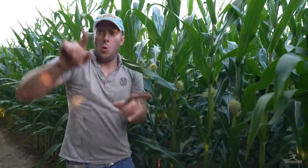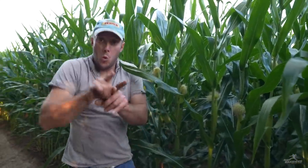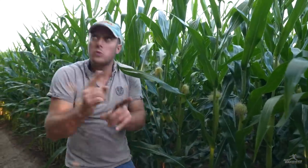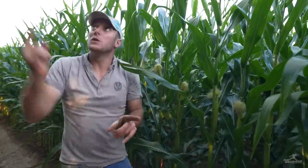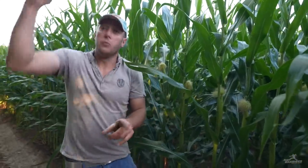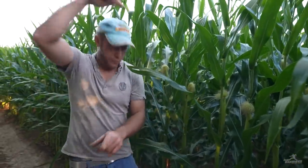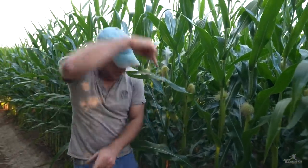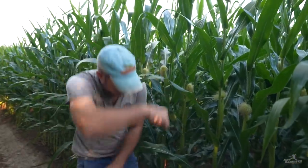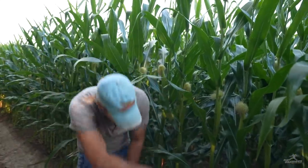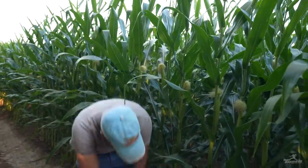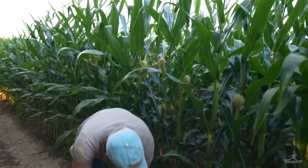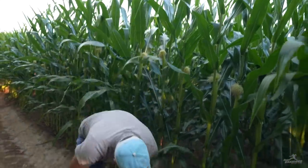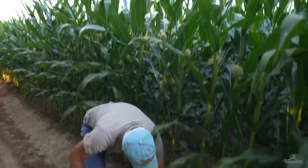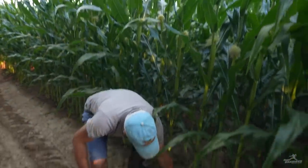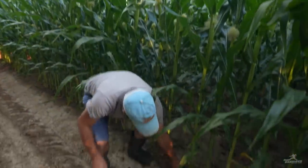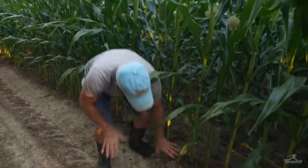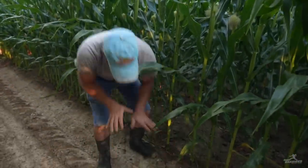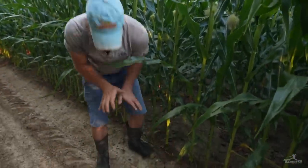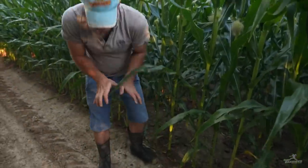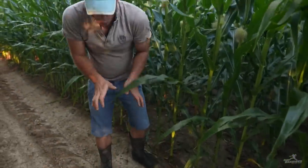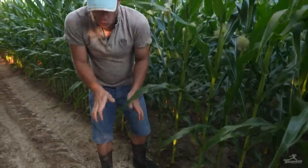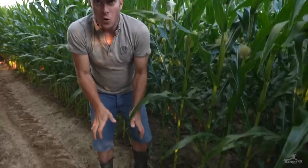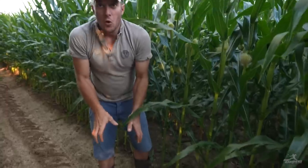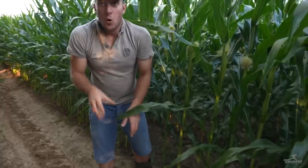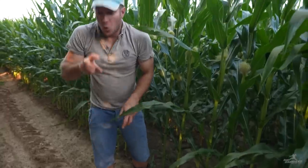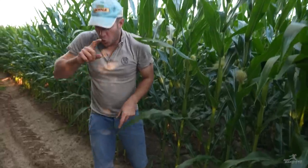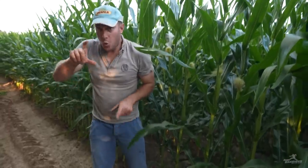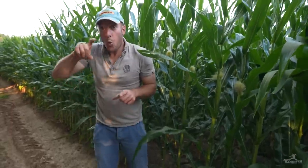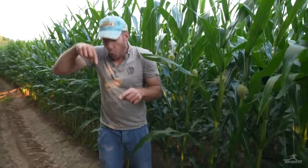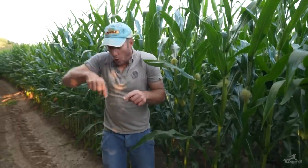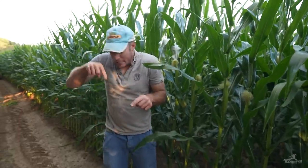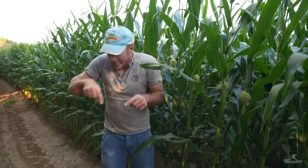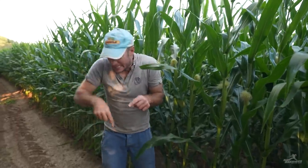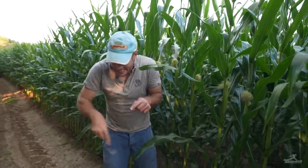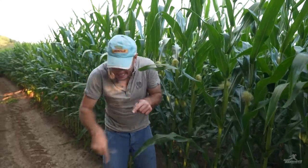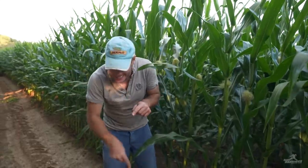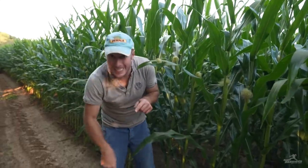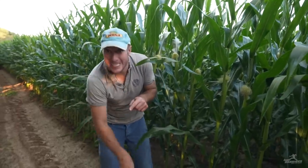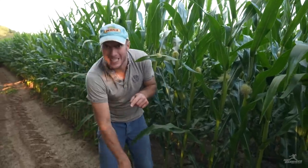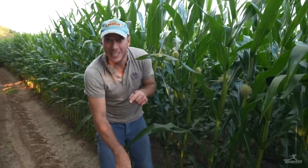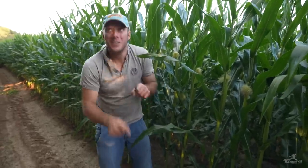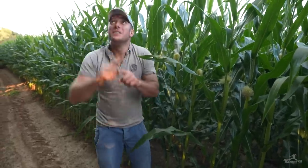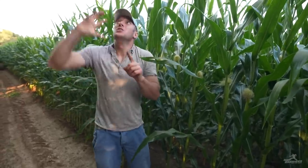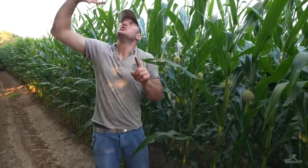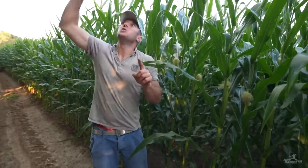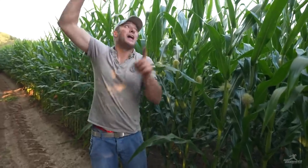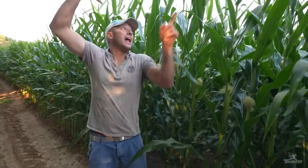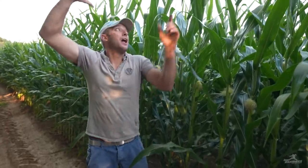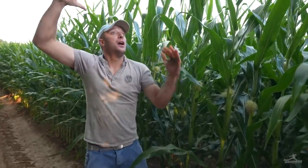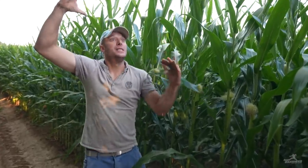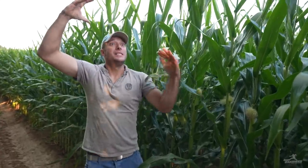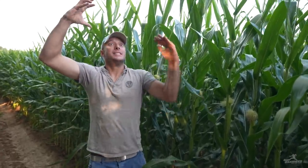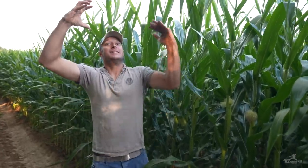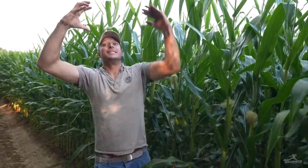The roots will dig deeper to find water. The leaves on top will reach upwards